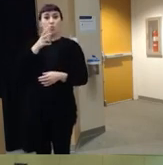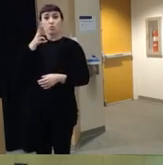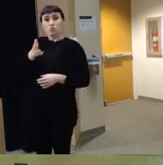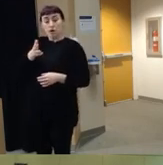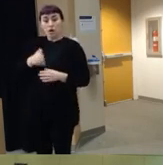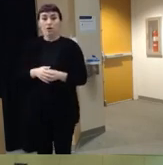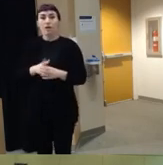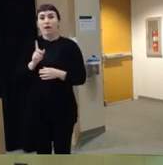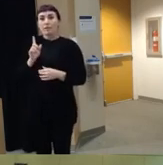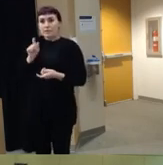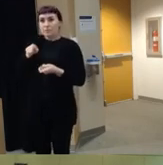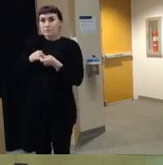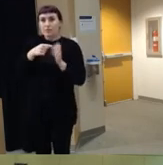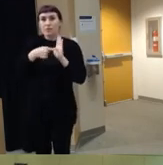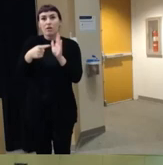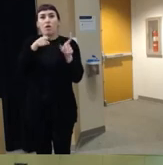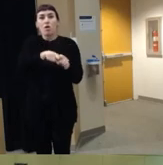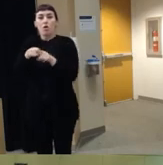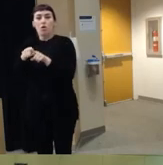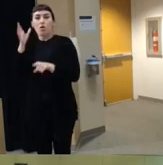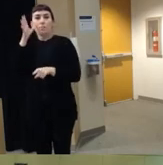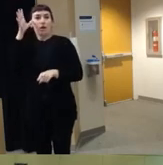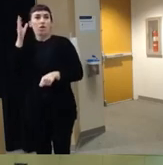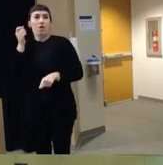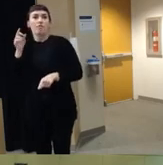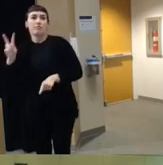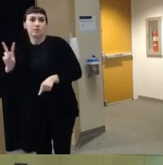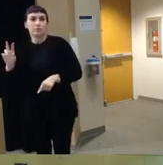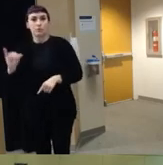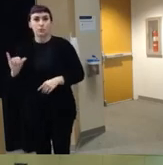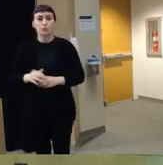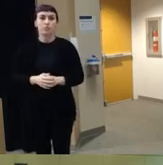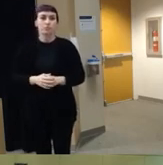particular cases they are also the parent of the victim as well so many of them were